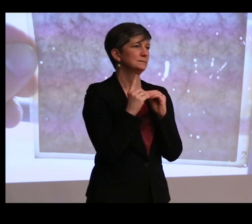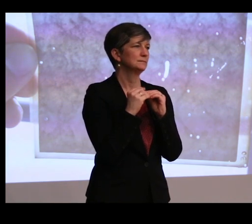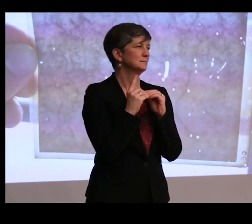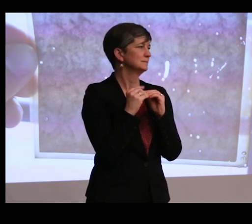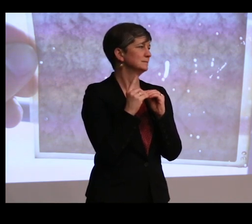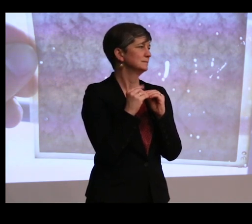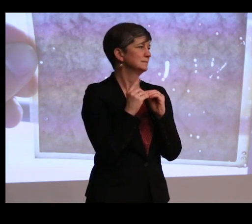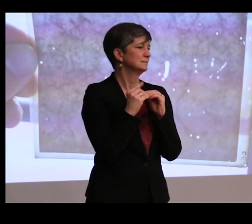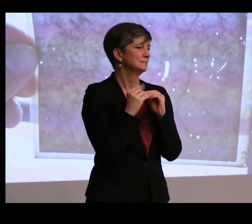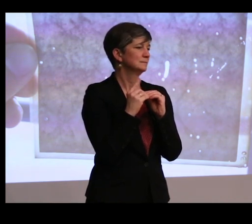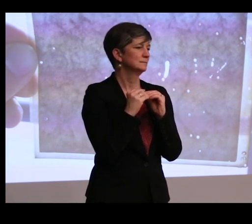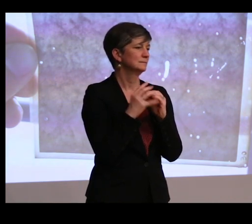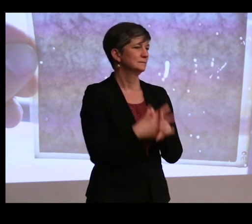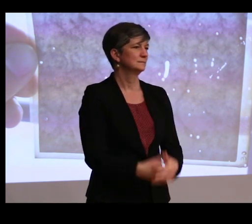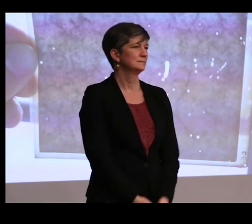Oh, sorry. Is there a hand down here?